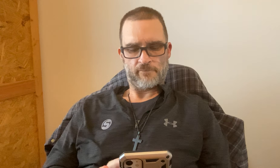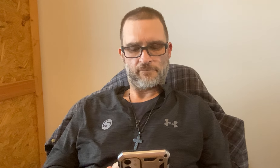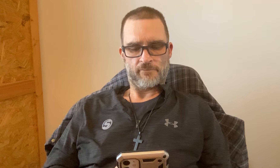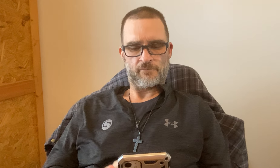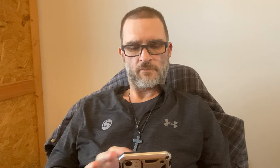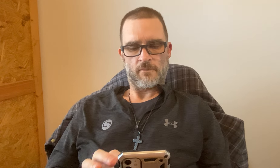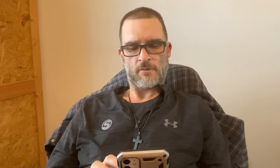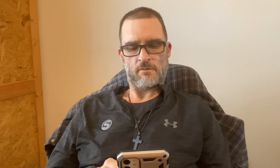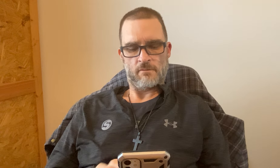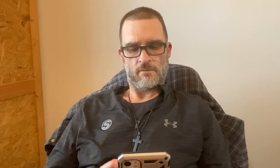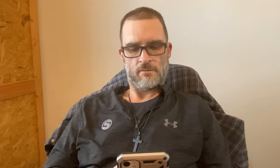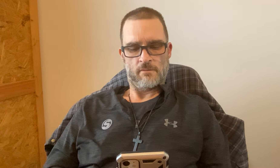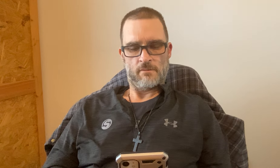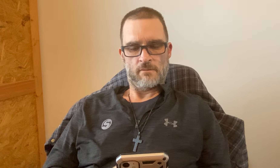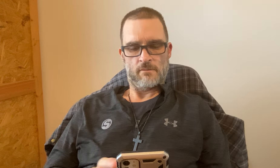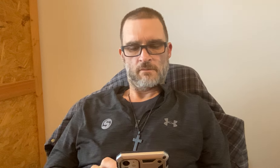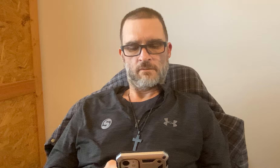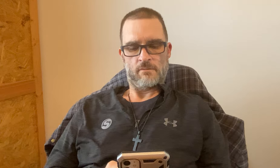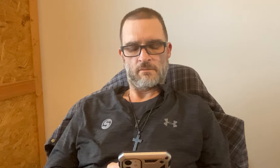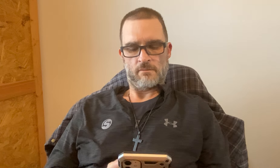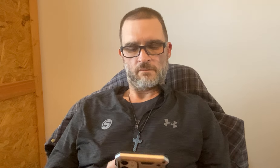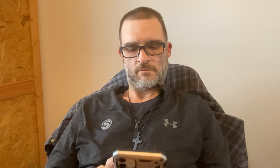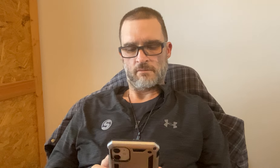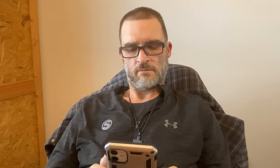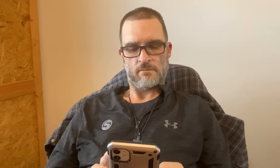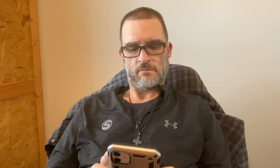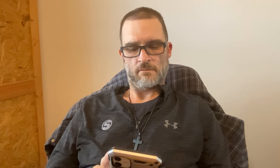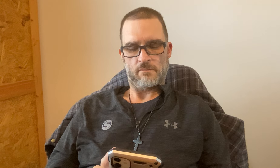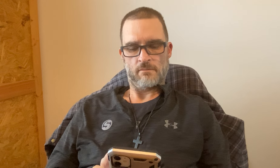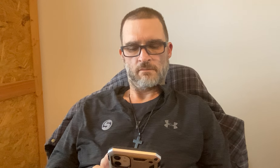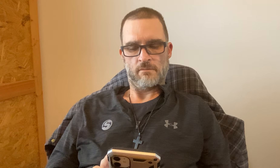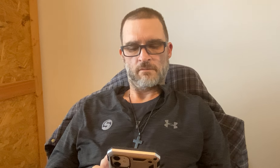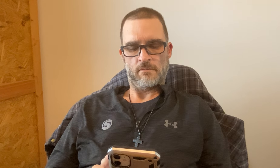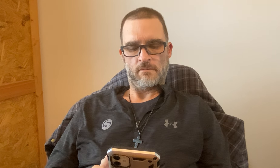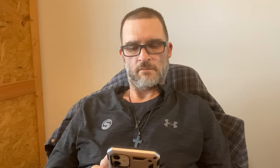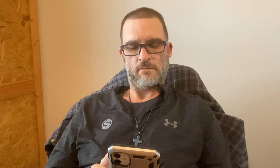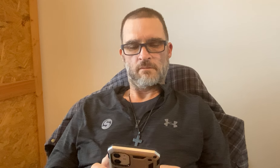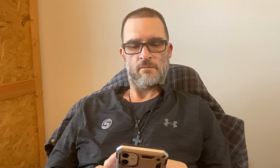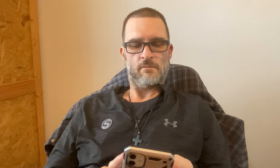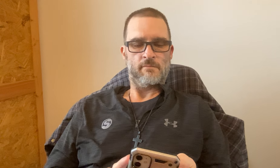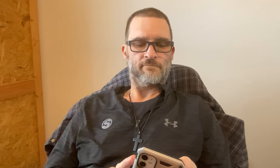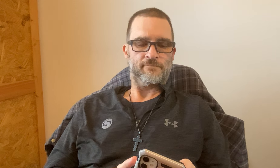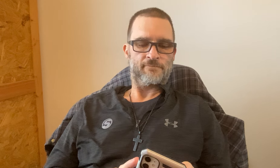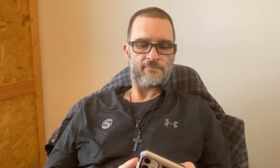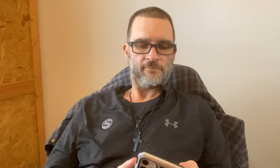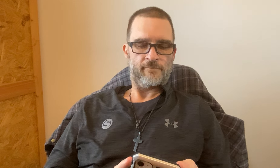There's nothing showing.